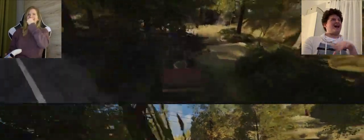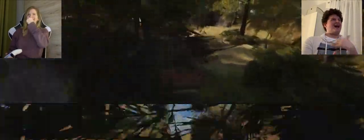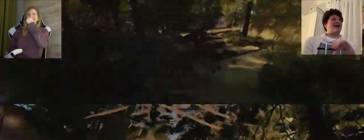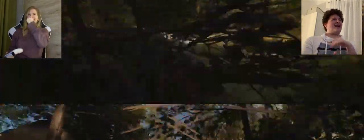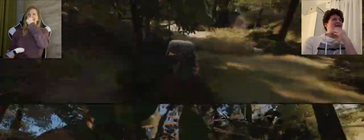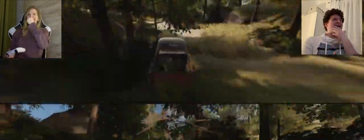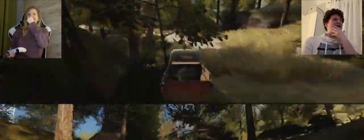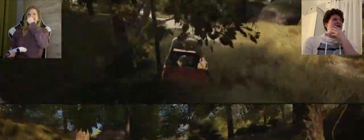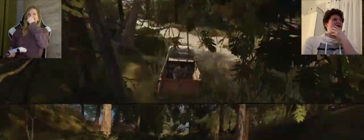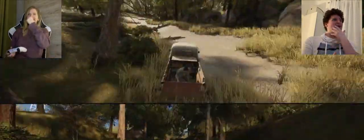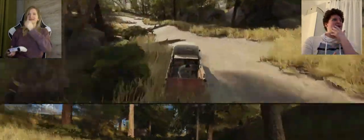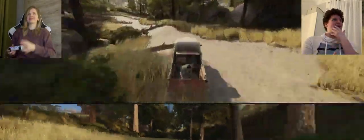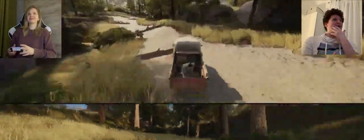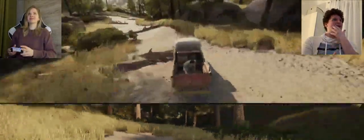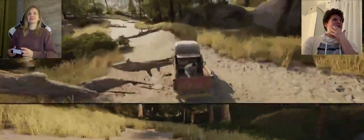A and K: what a beautiful sight!